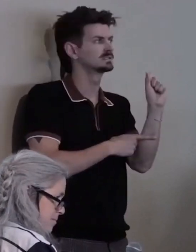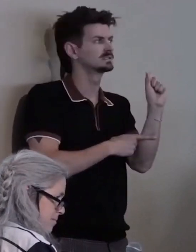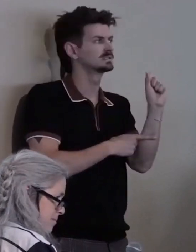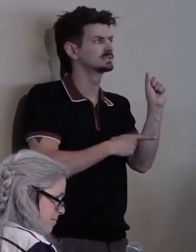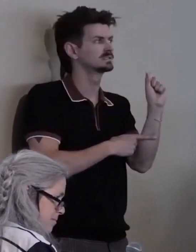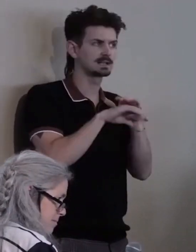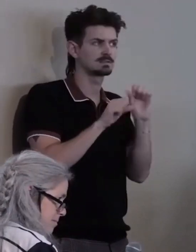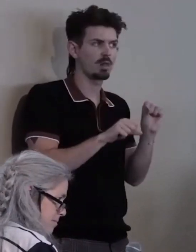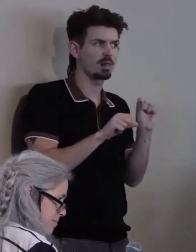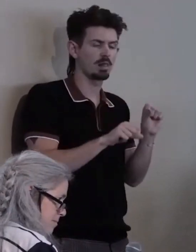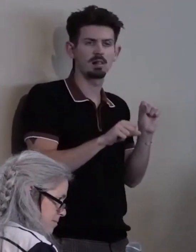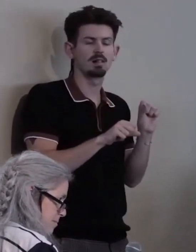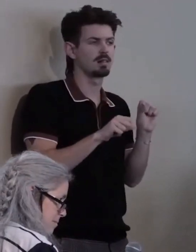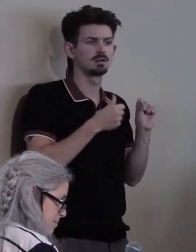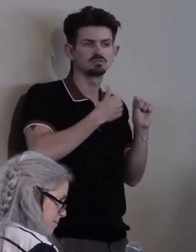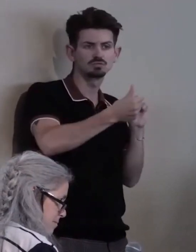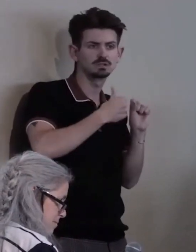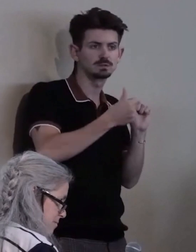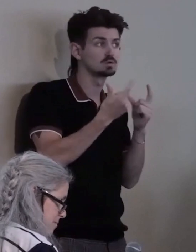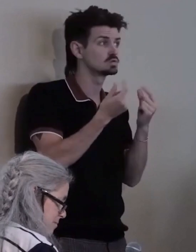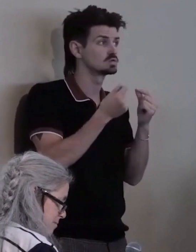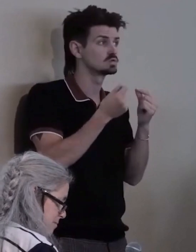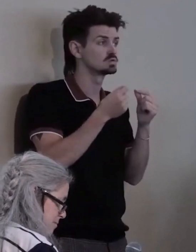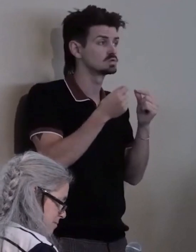They got out of their wheelchairs and laid in the street